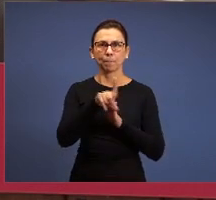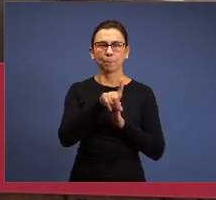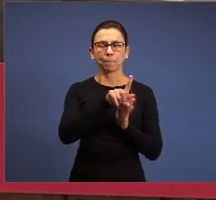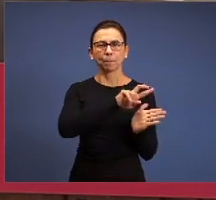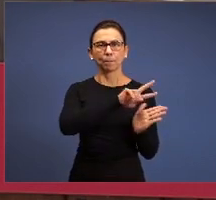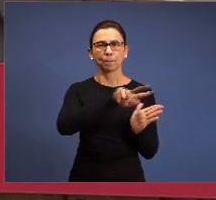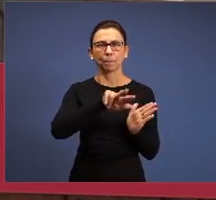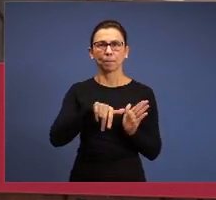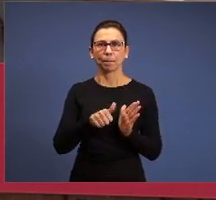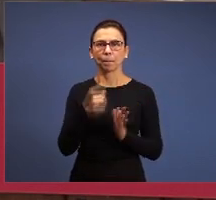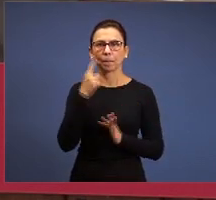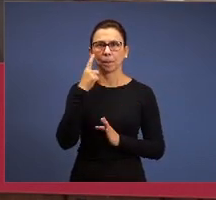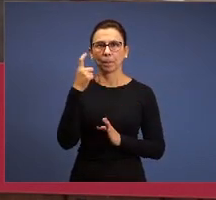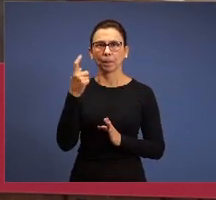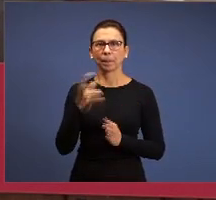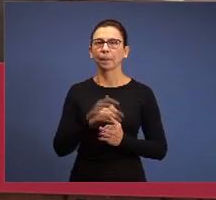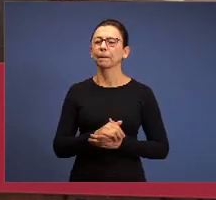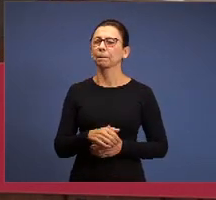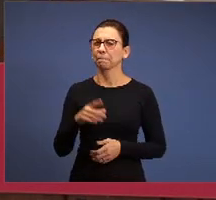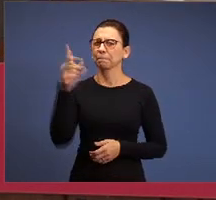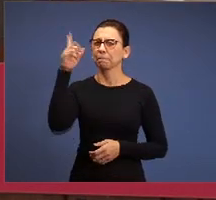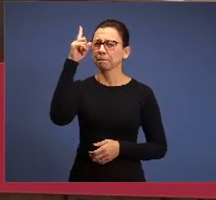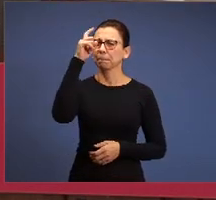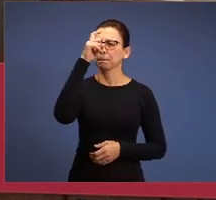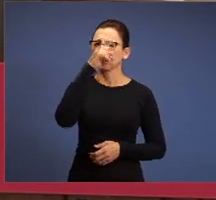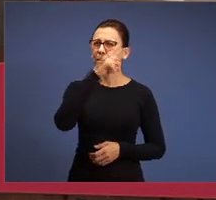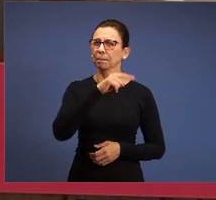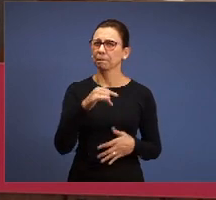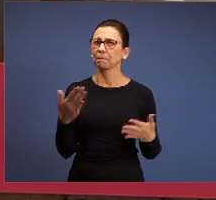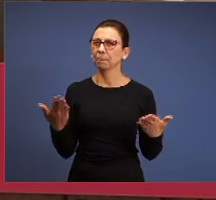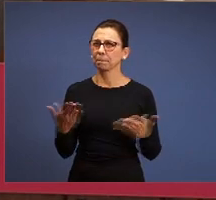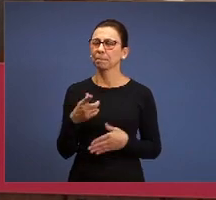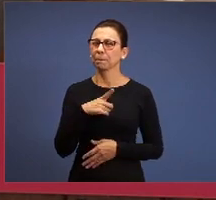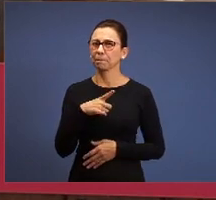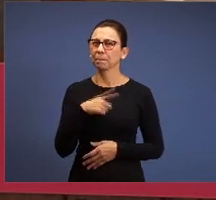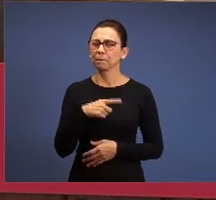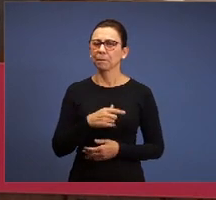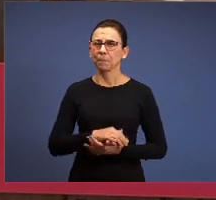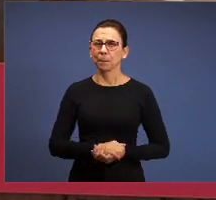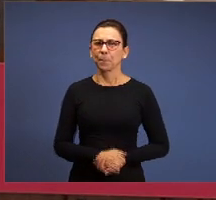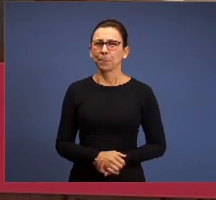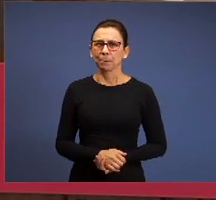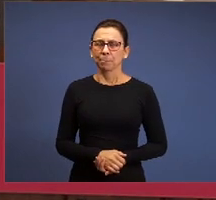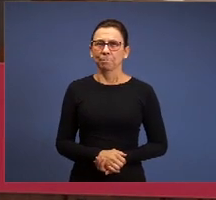and the brethren will see that difficulty we’ll have today, let’s go. Pastor Gilson, please,